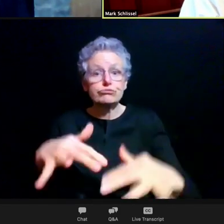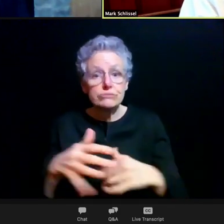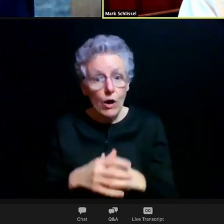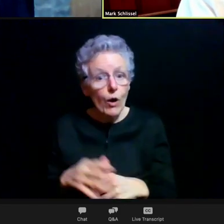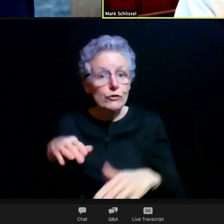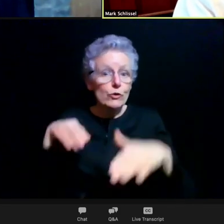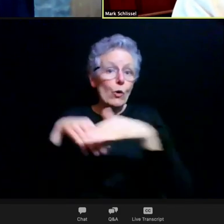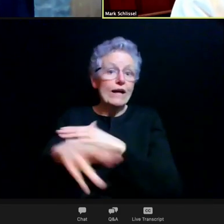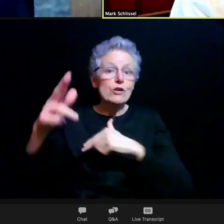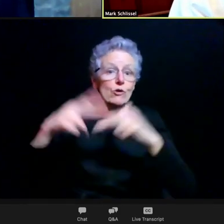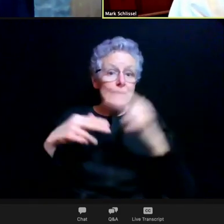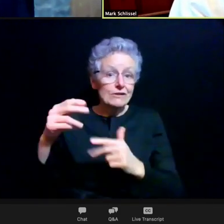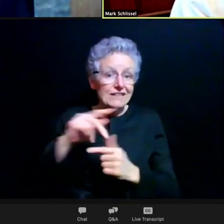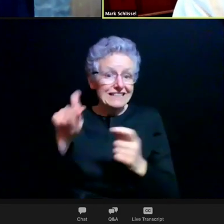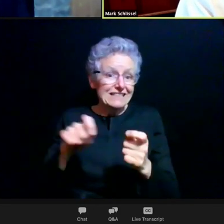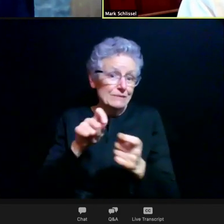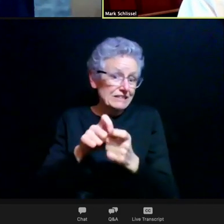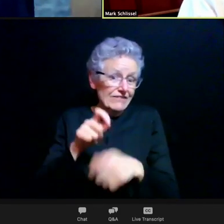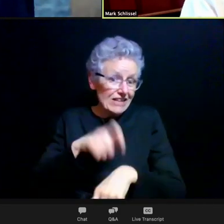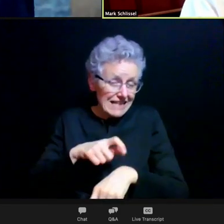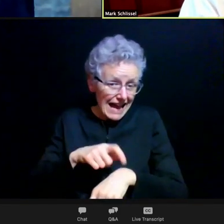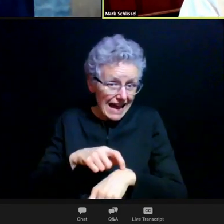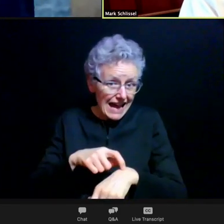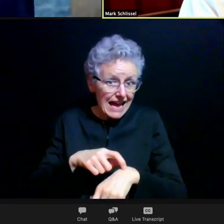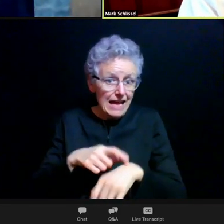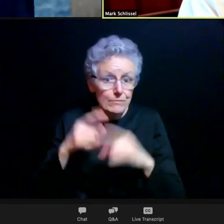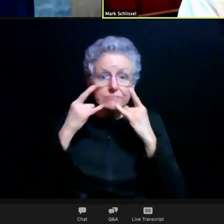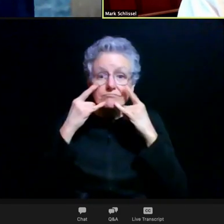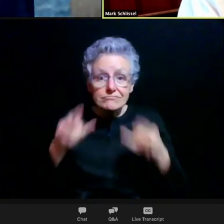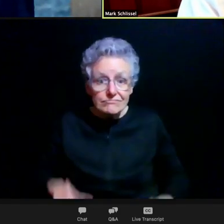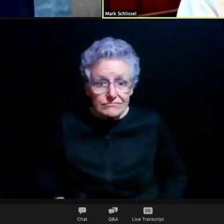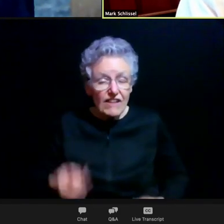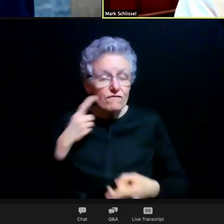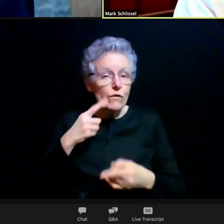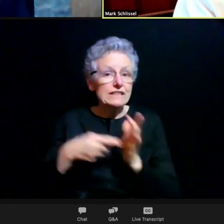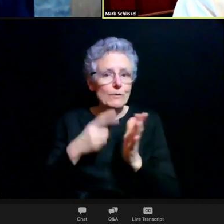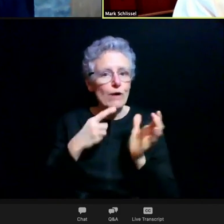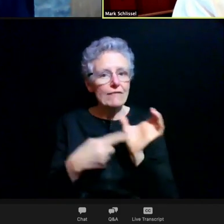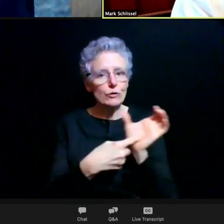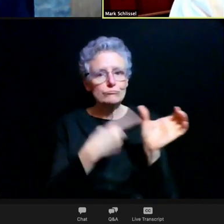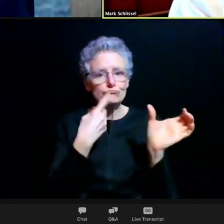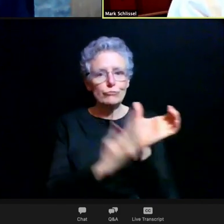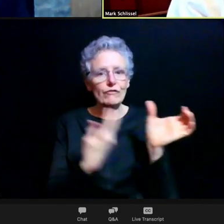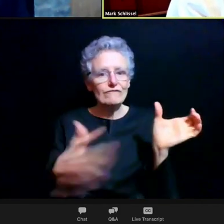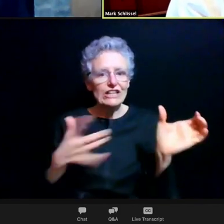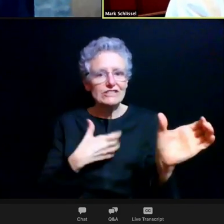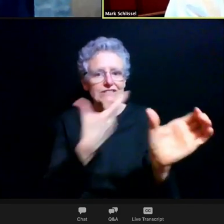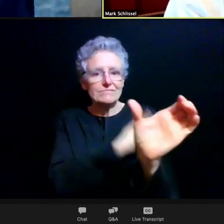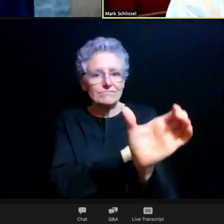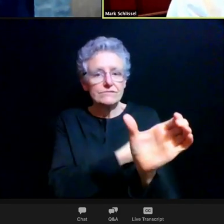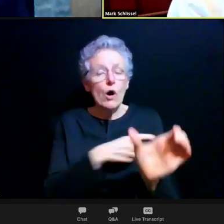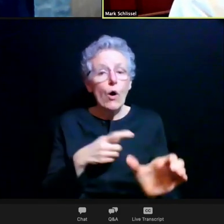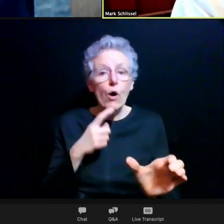under certain circumstances that is now unmasked for example. To go into graduate commencement in The Big House.